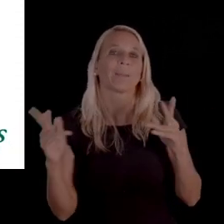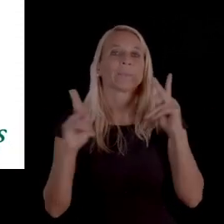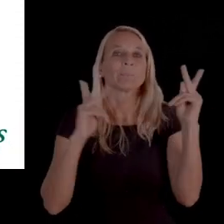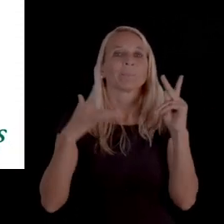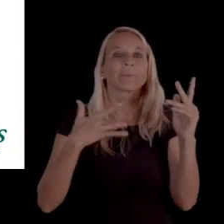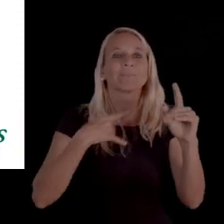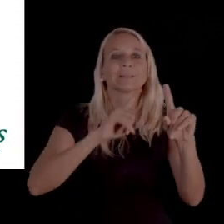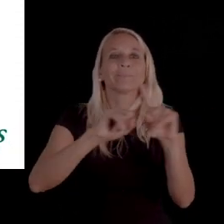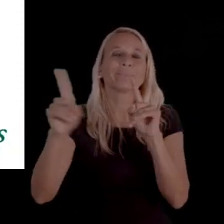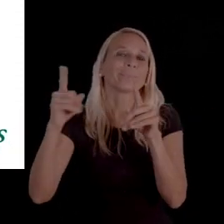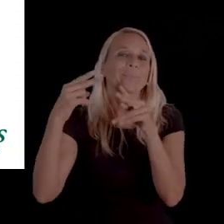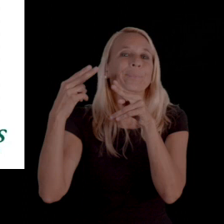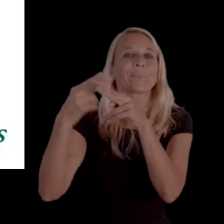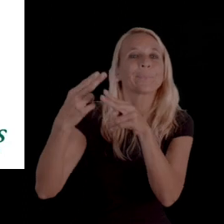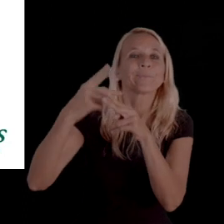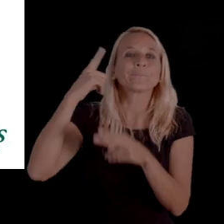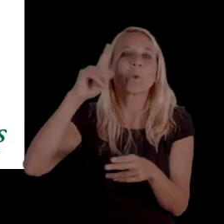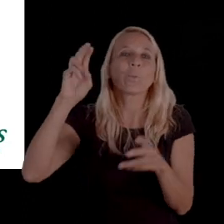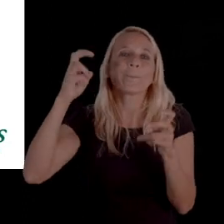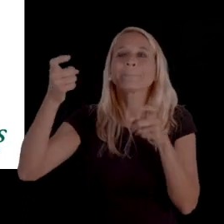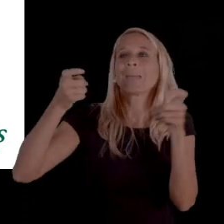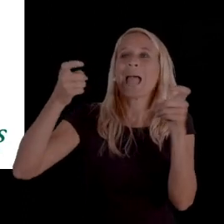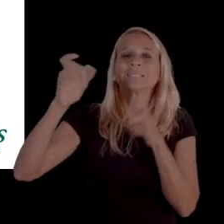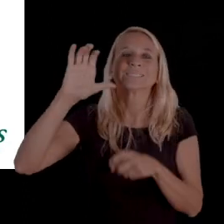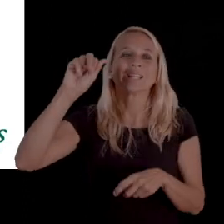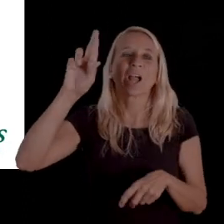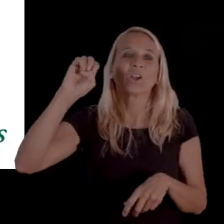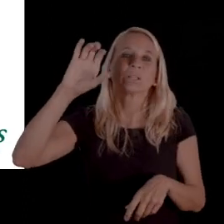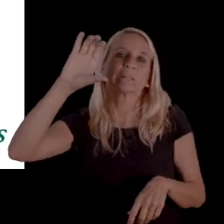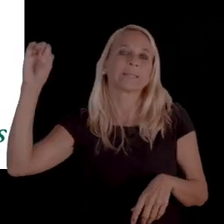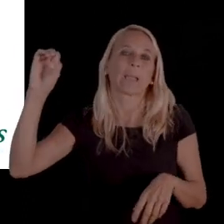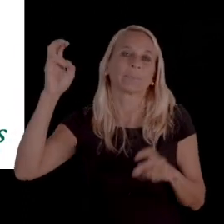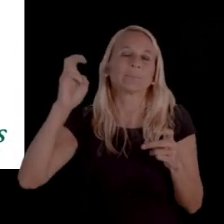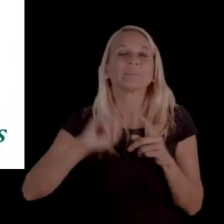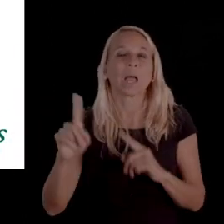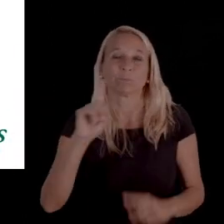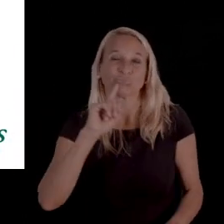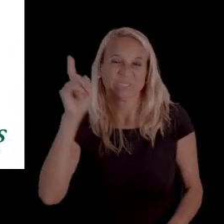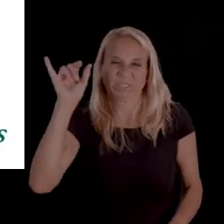So, people might have different names for the managed care company,